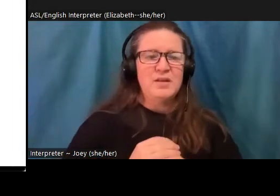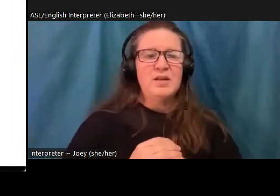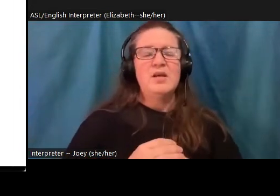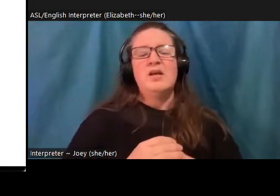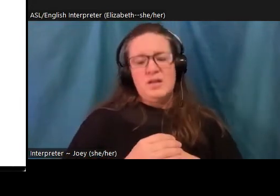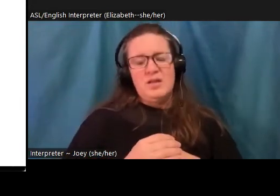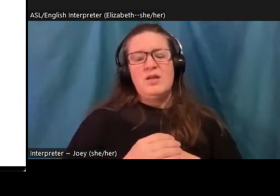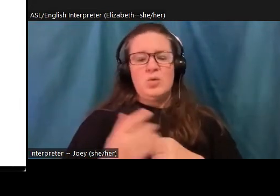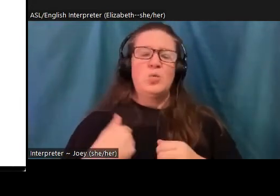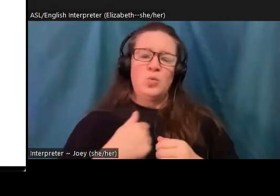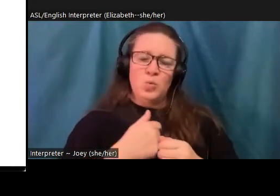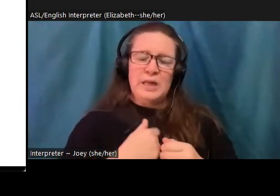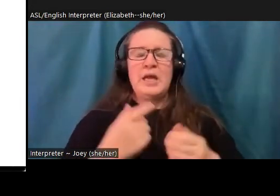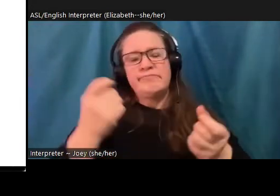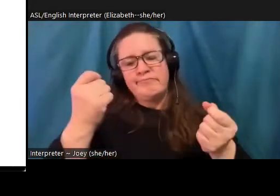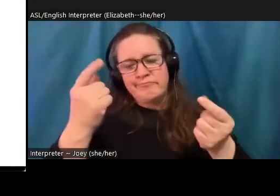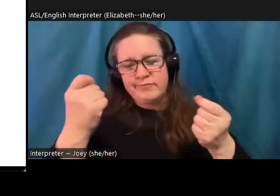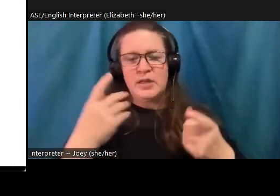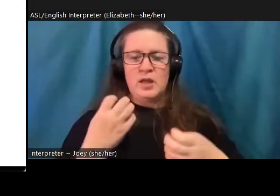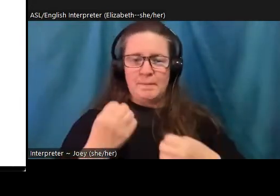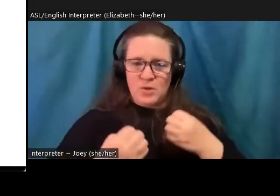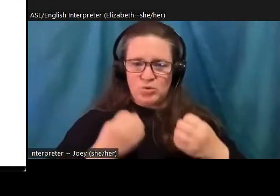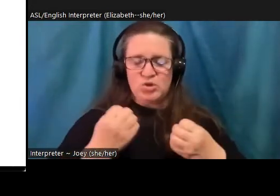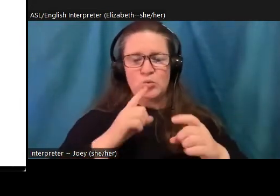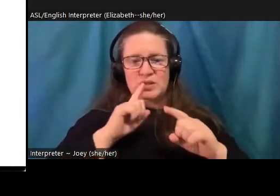of retreating from the social and political change needed to